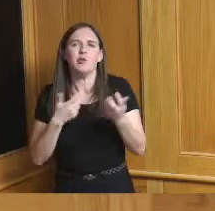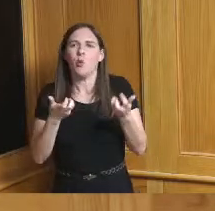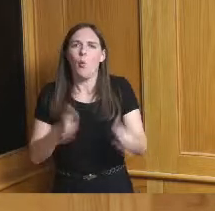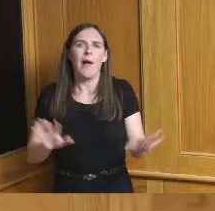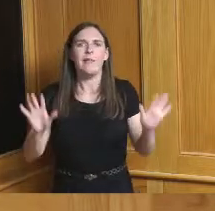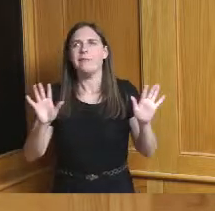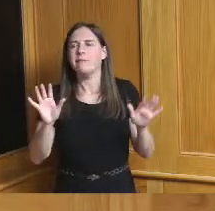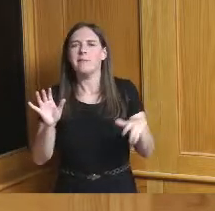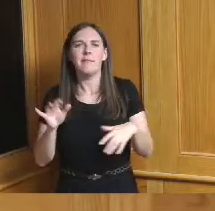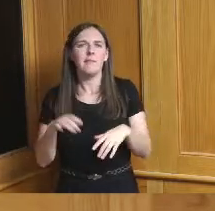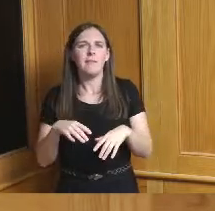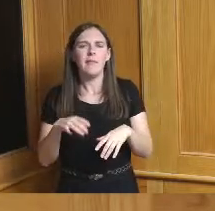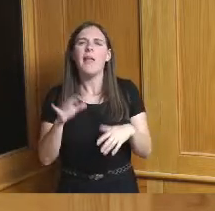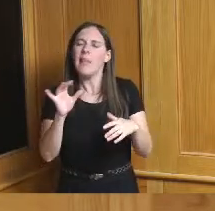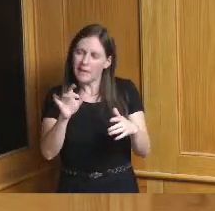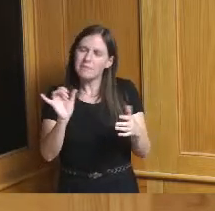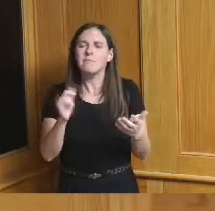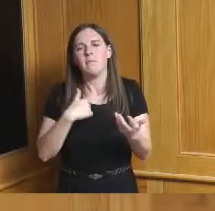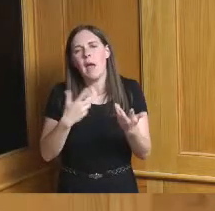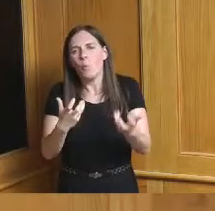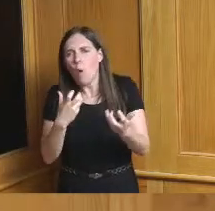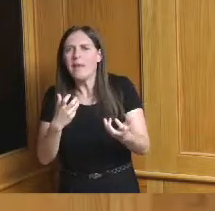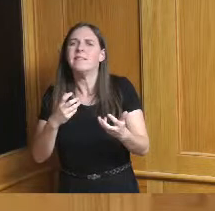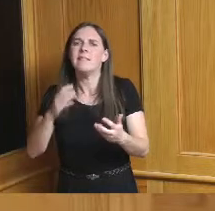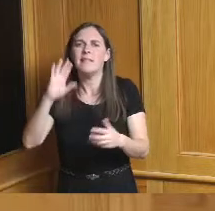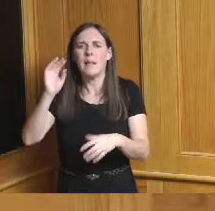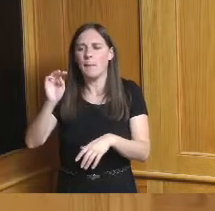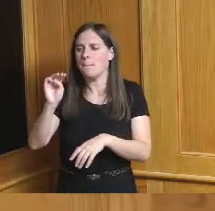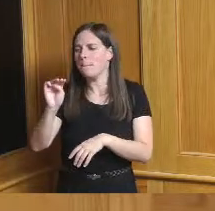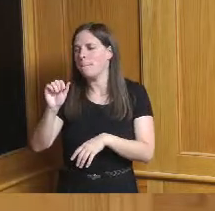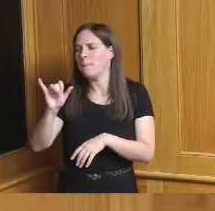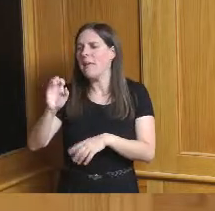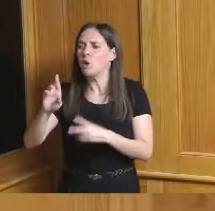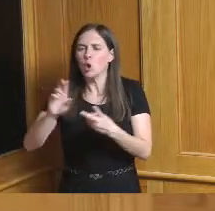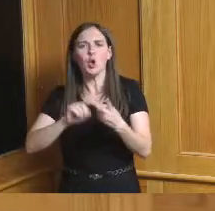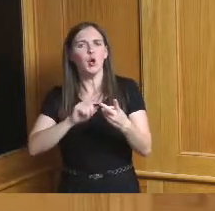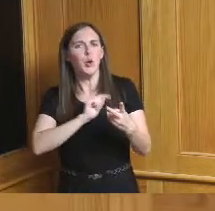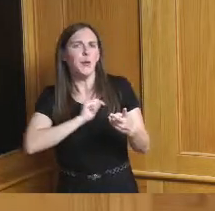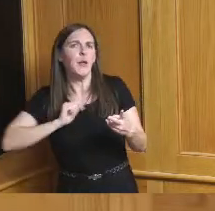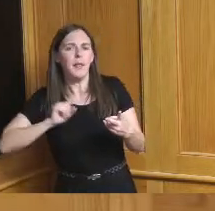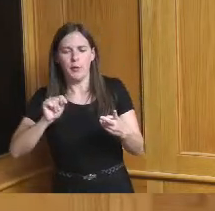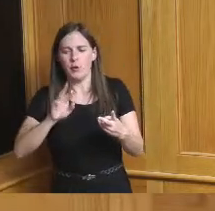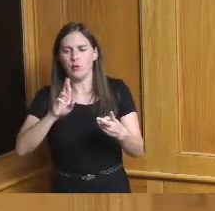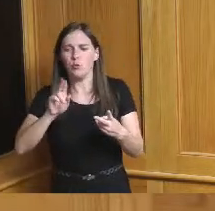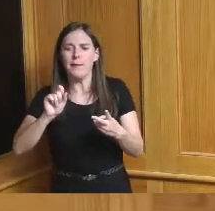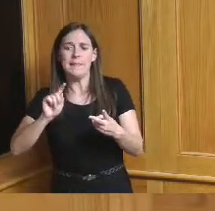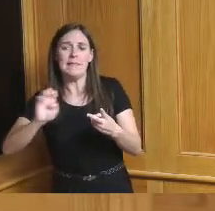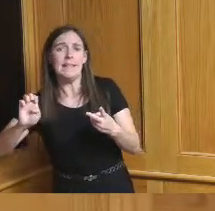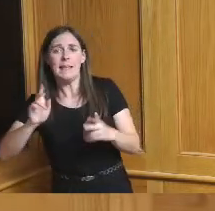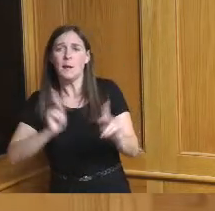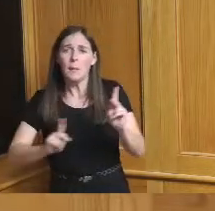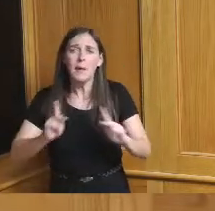the council people the local the trustees to know about what we're doing for villages and townships